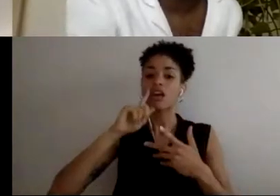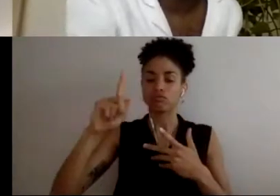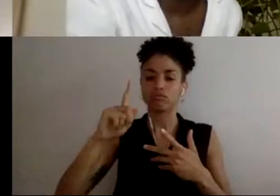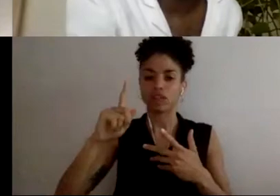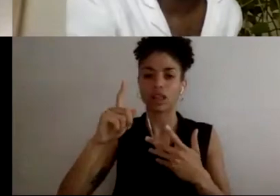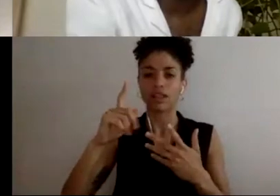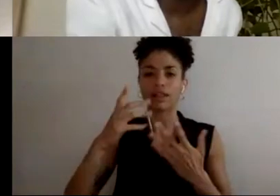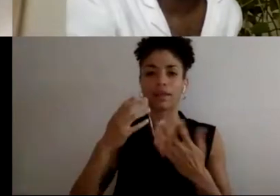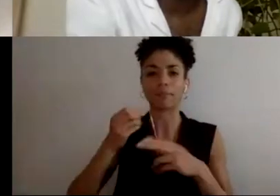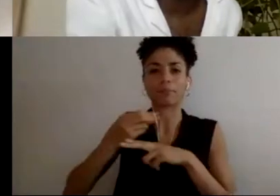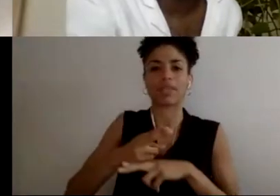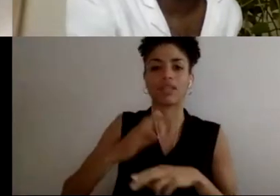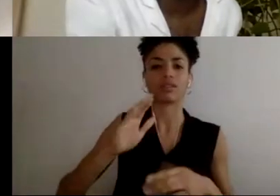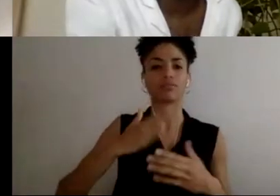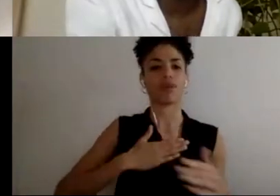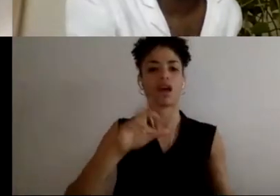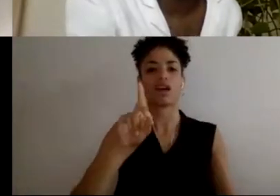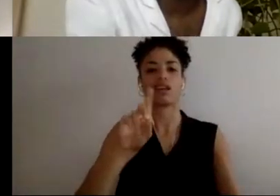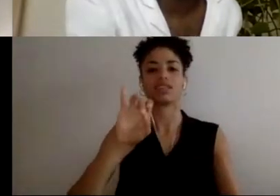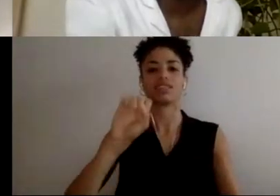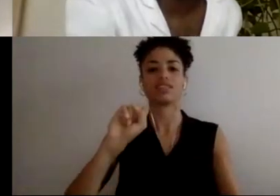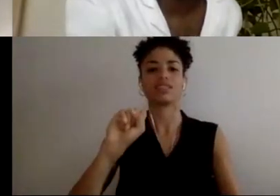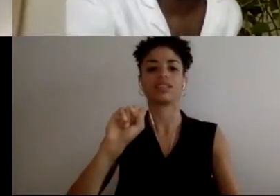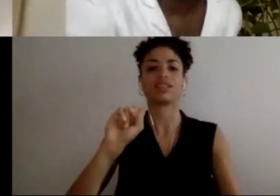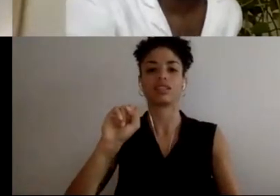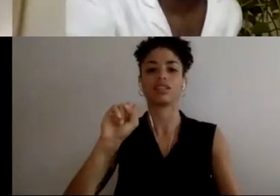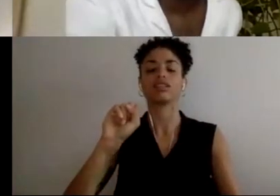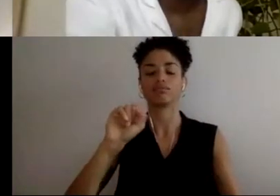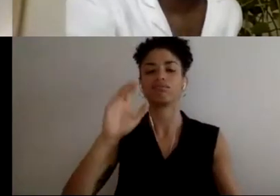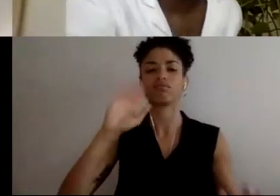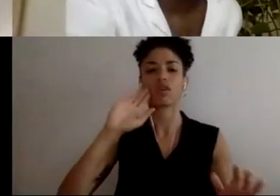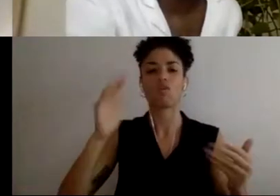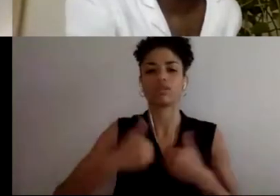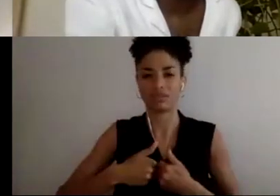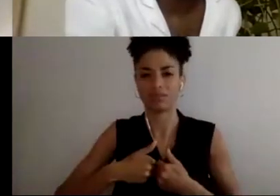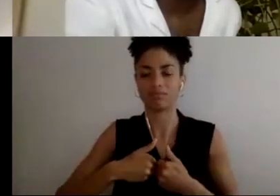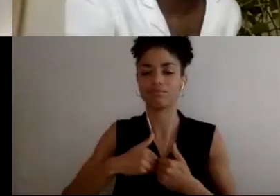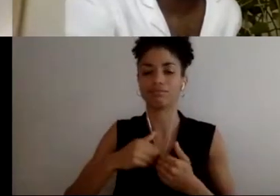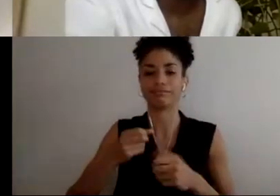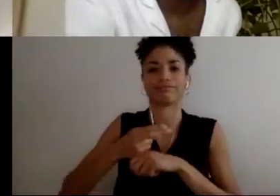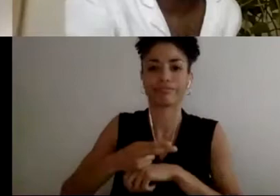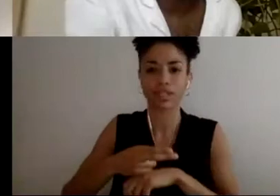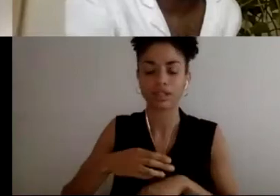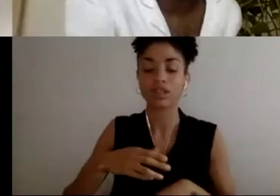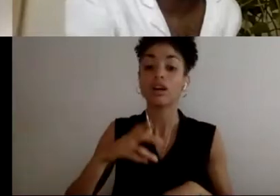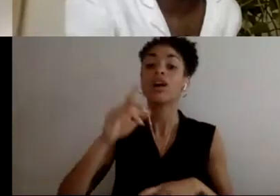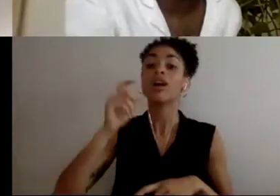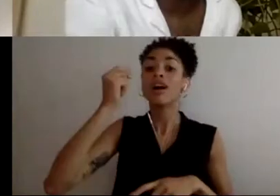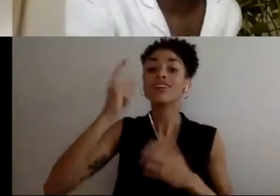then also, some people, when you get into the office there's this like. I don't know.